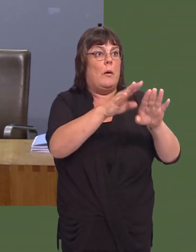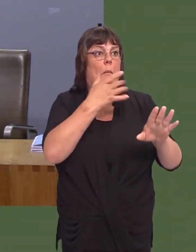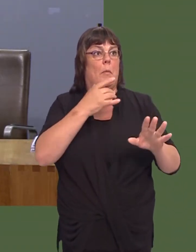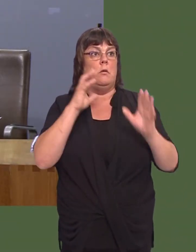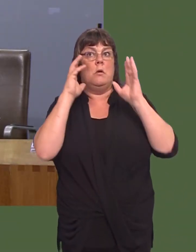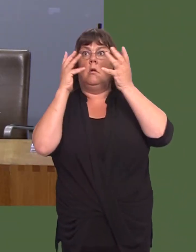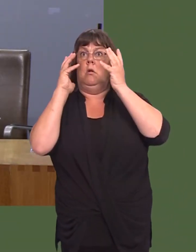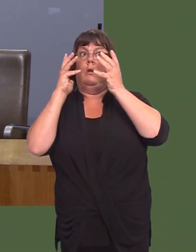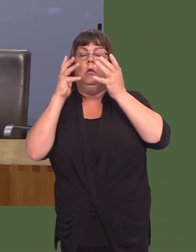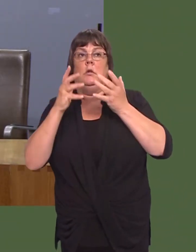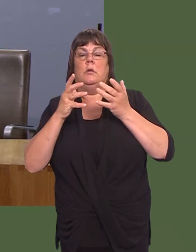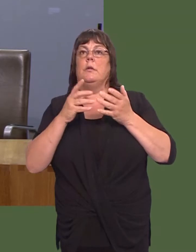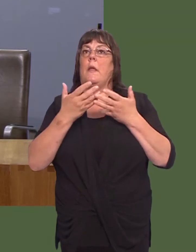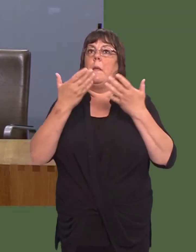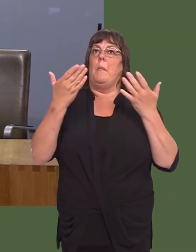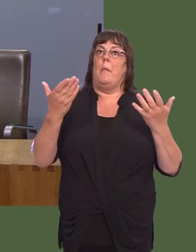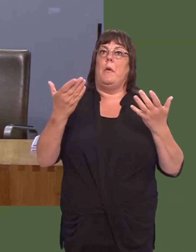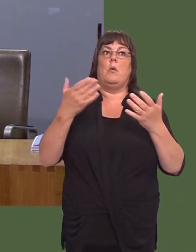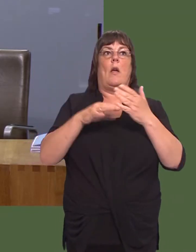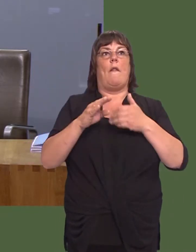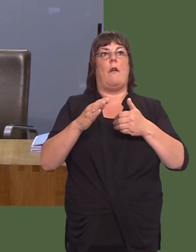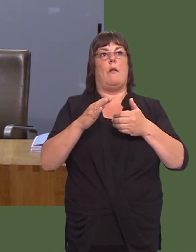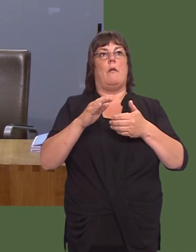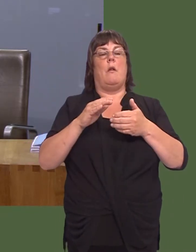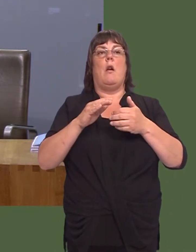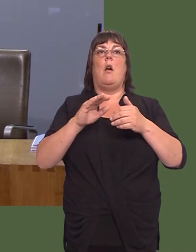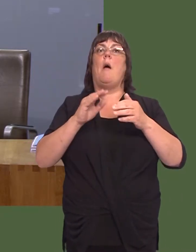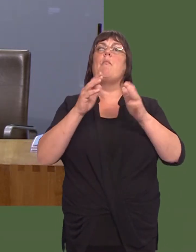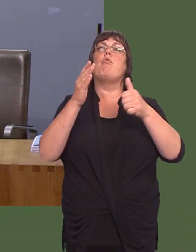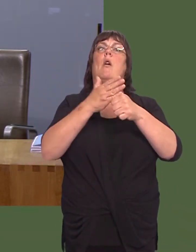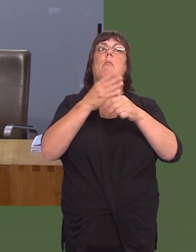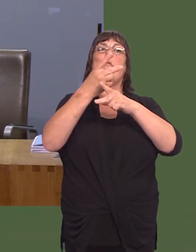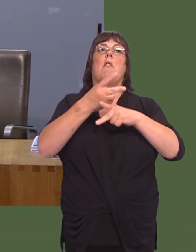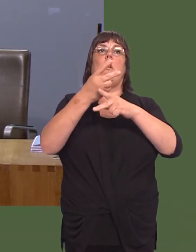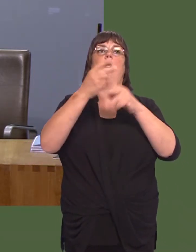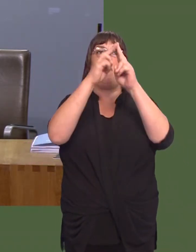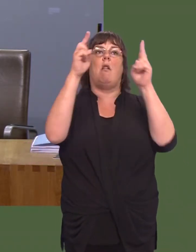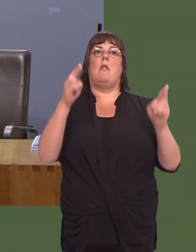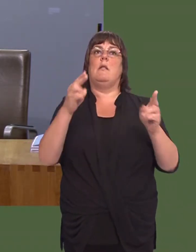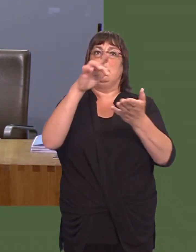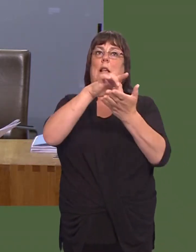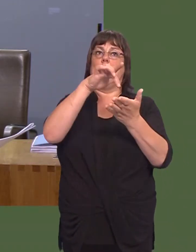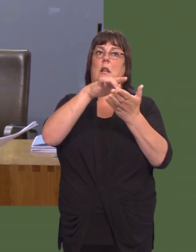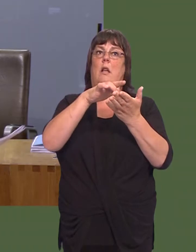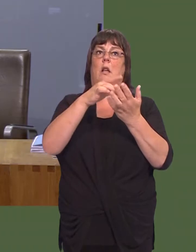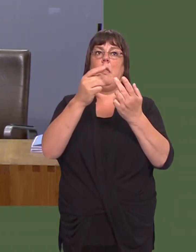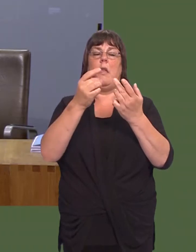It is in, at the moment, a purpose-built primary care centre, which it shares with another